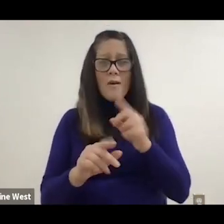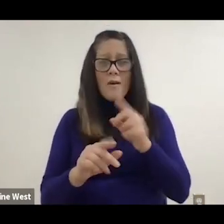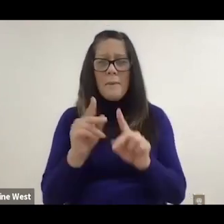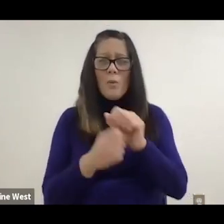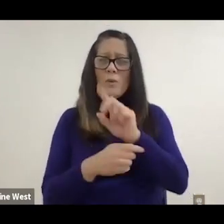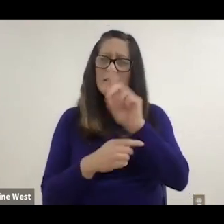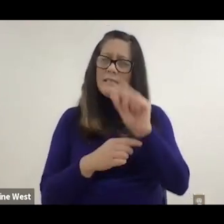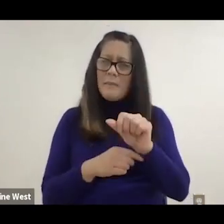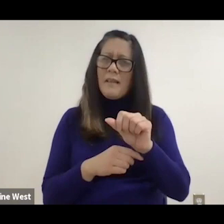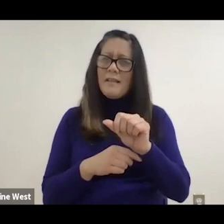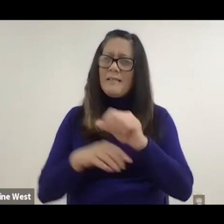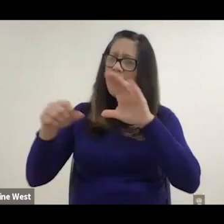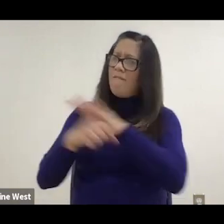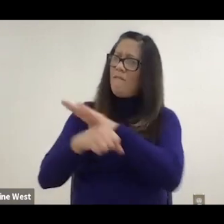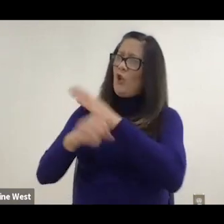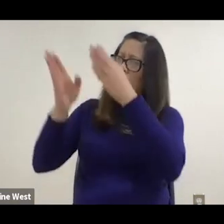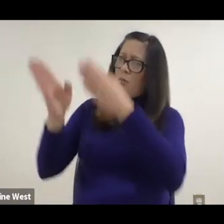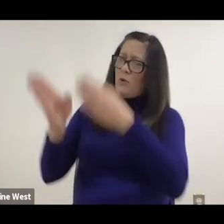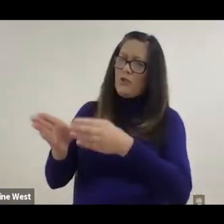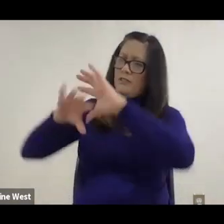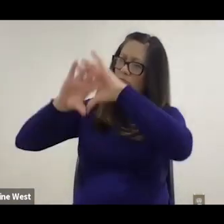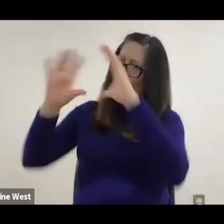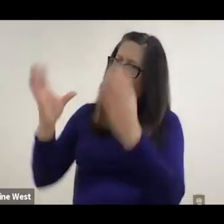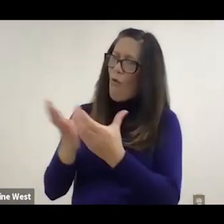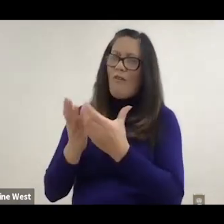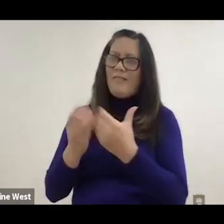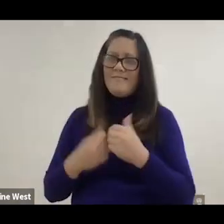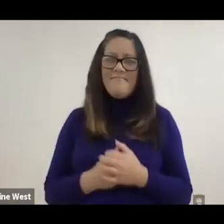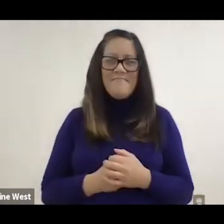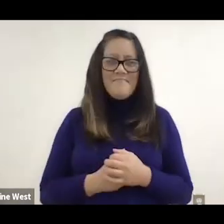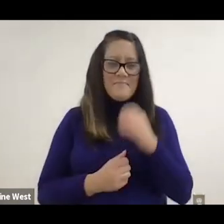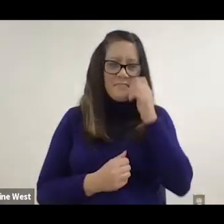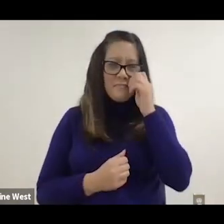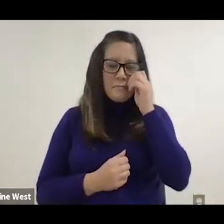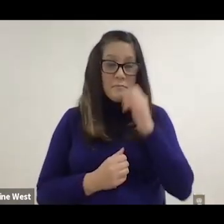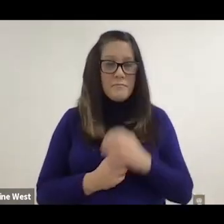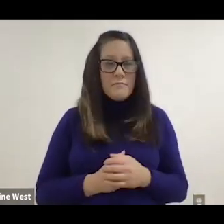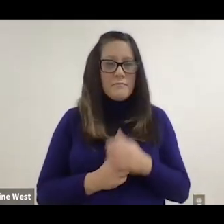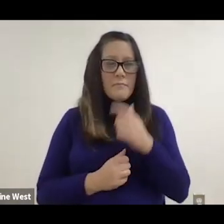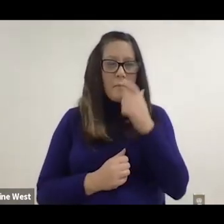multi multi faceted, multi -sided. I also like to share with, you know,